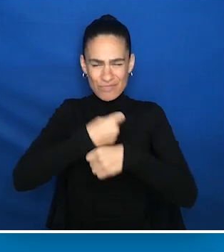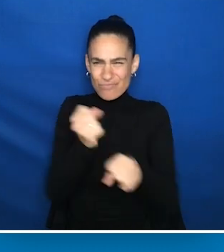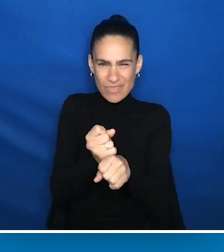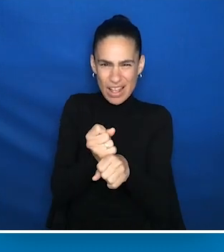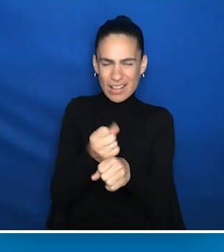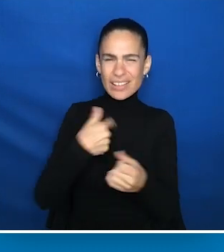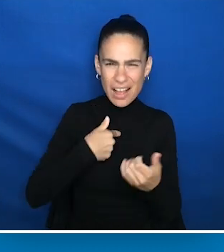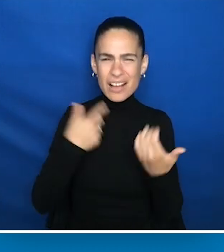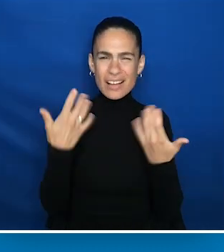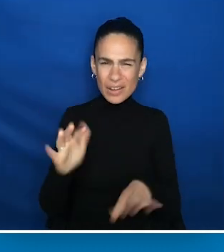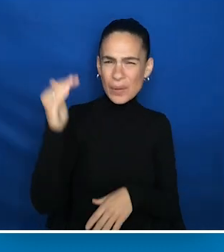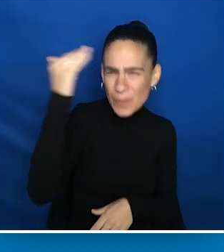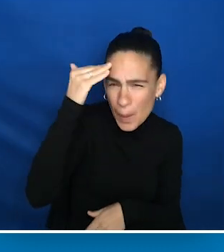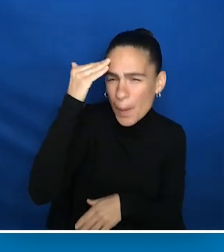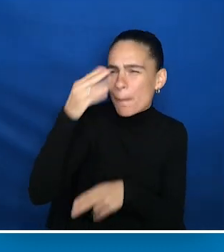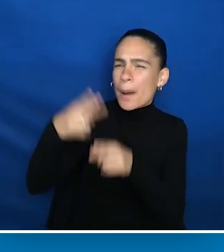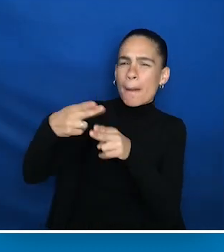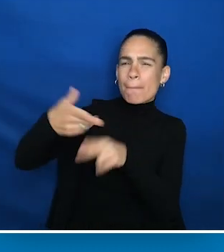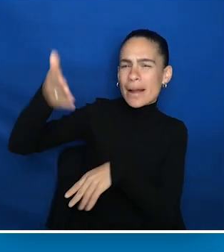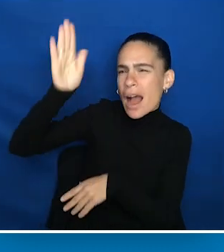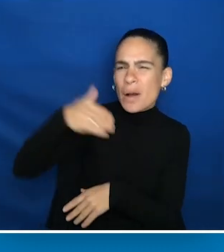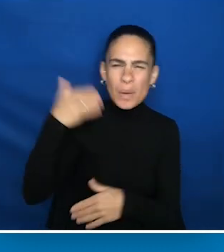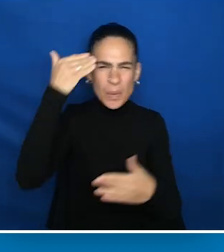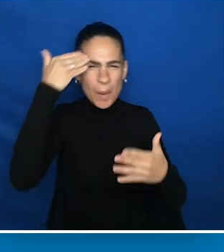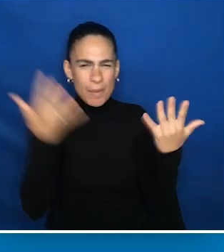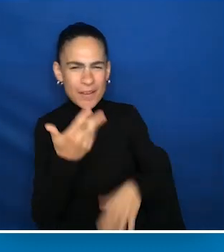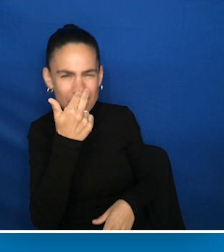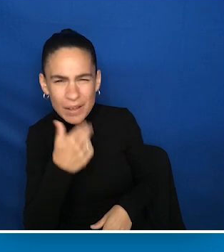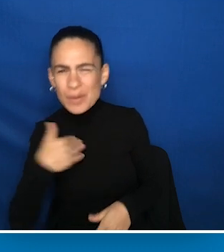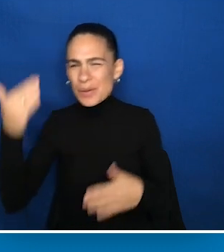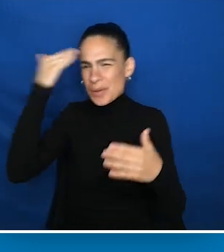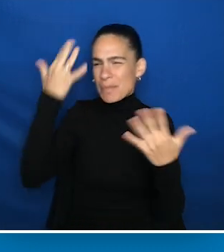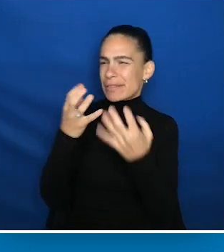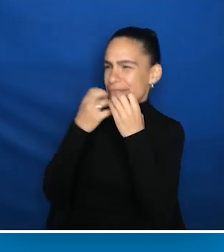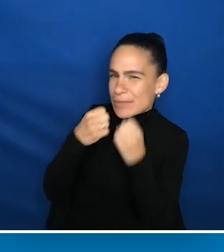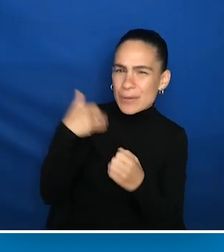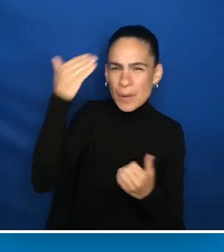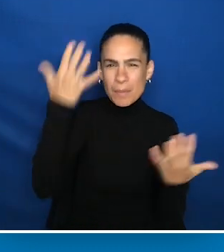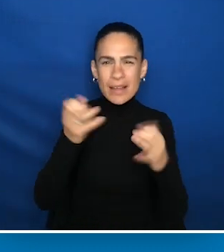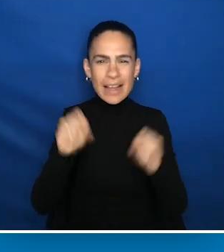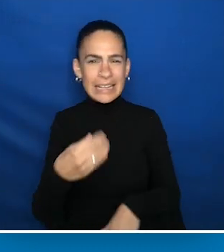what's edible, what's sacred, and now where I will find you. So I'm looking up to the stars and I know now,